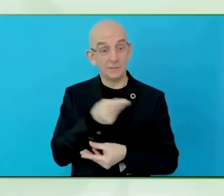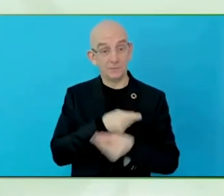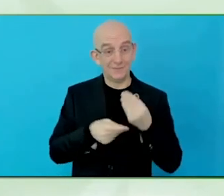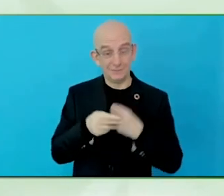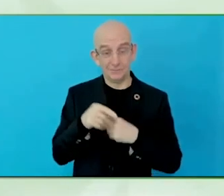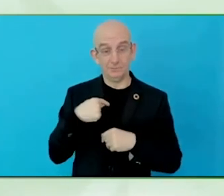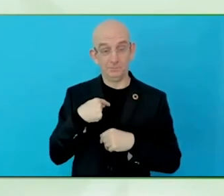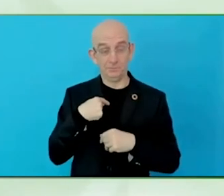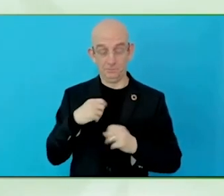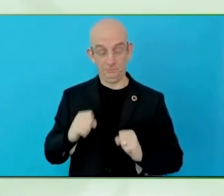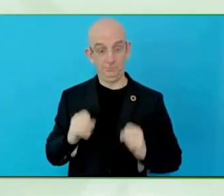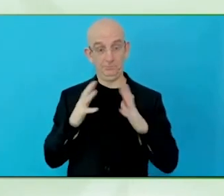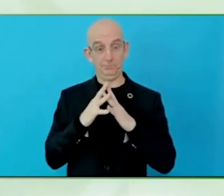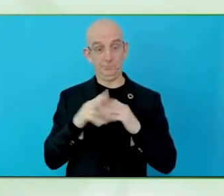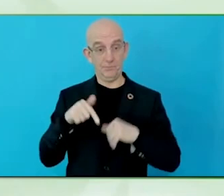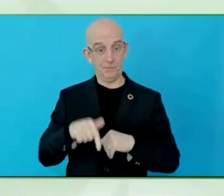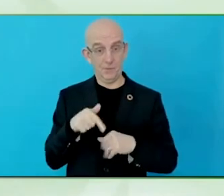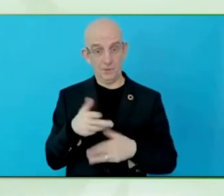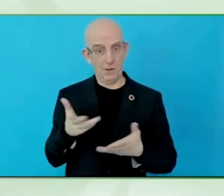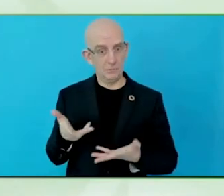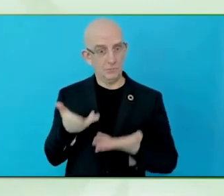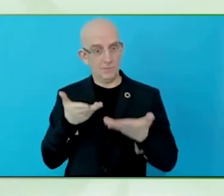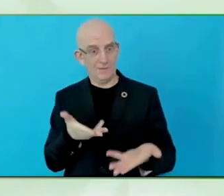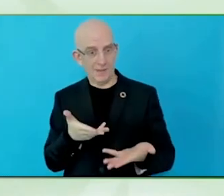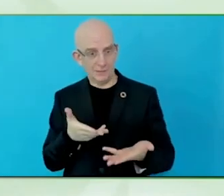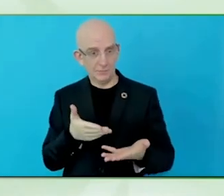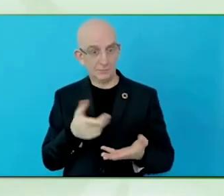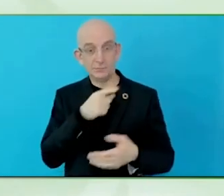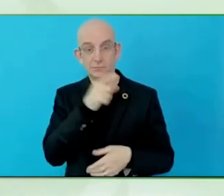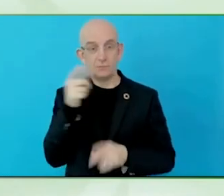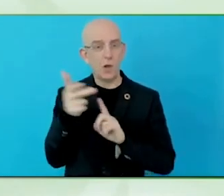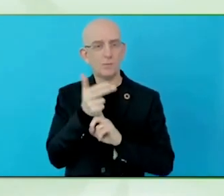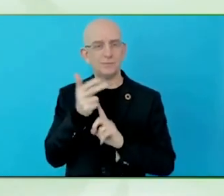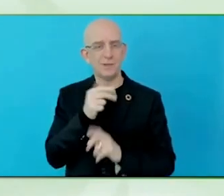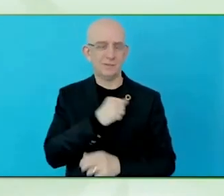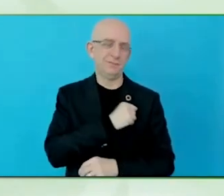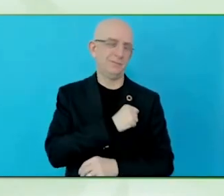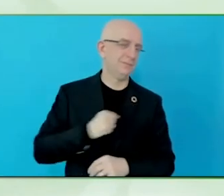You have to just train them, sensitize them, and send people to them.